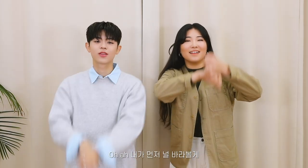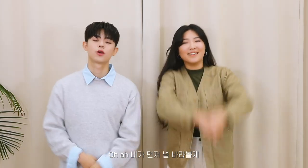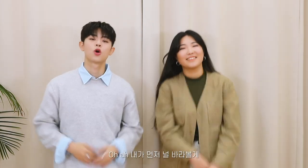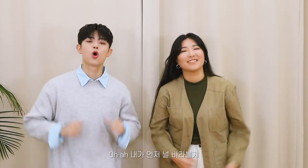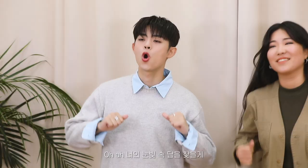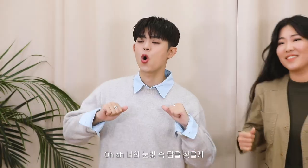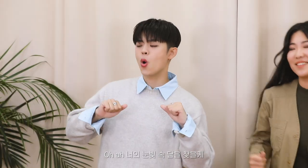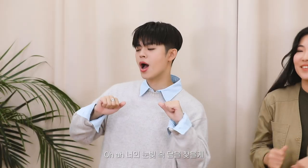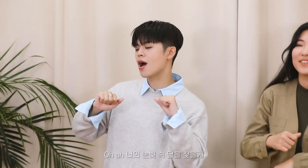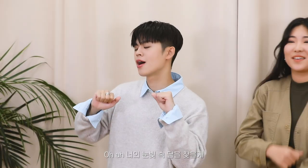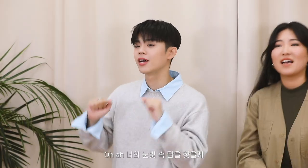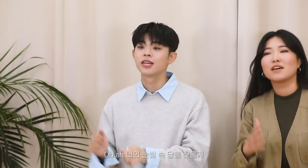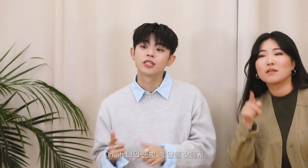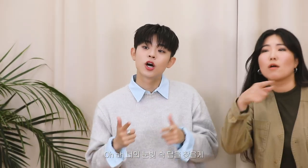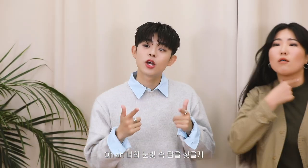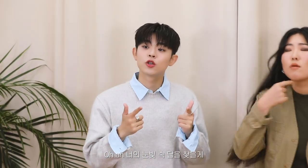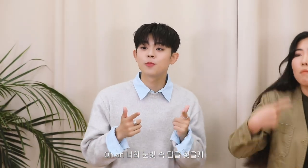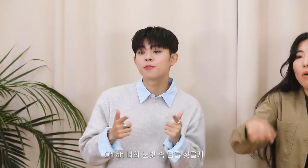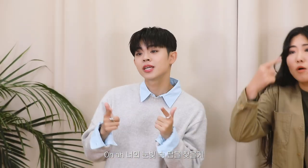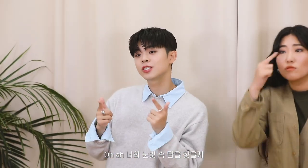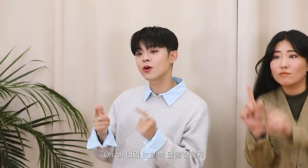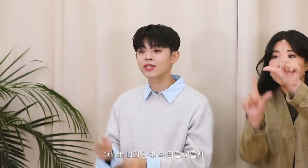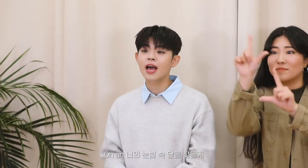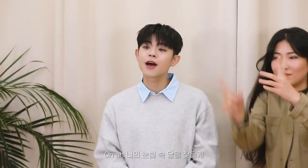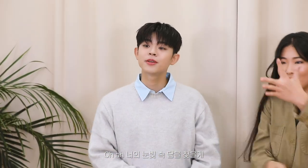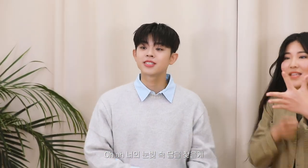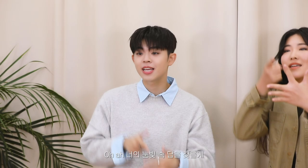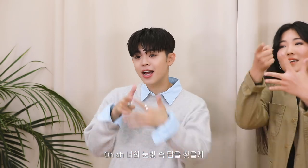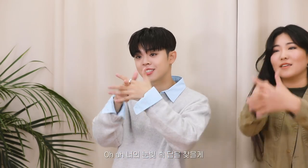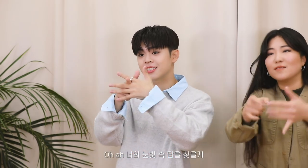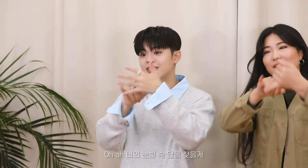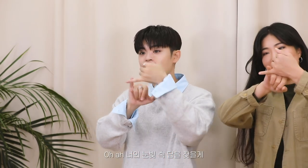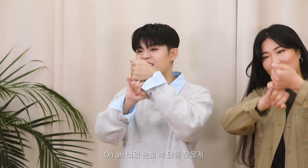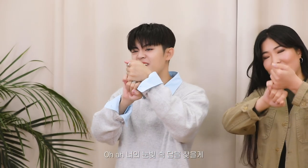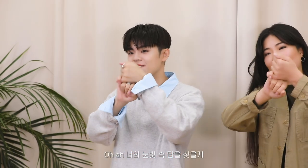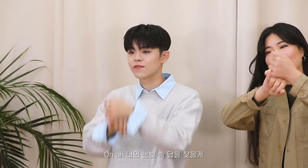Oh ah I'll find the answer in your eyes